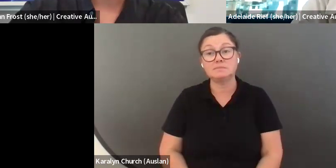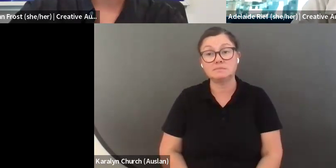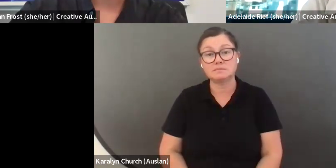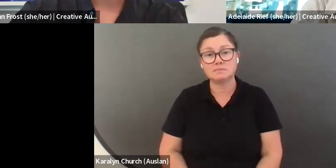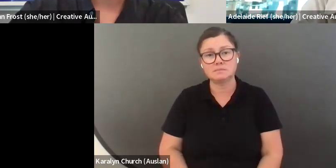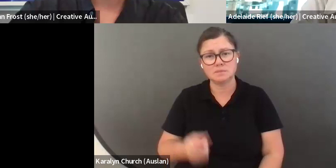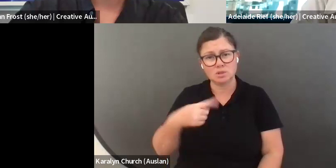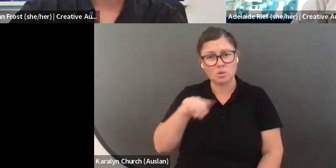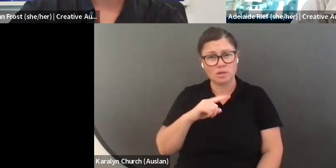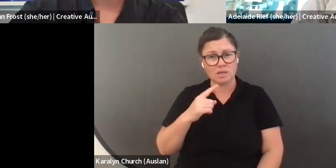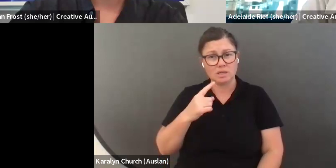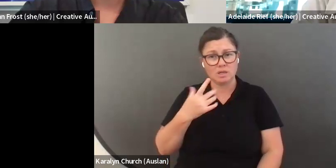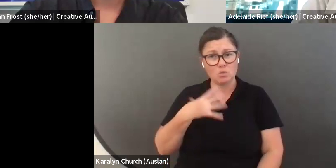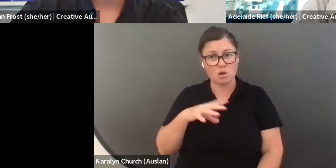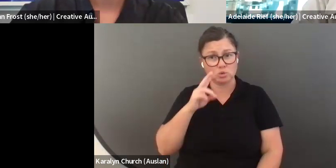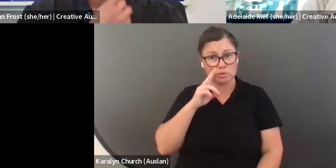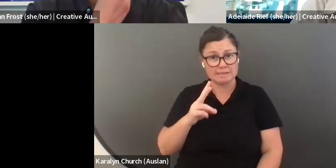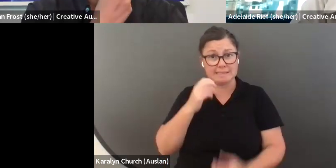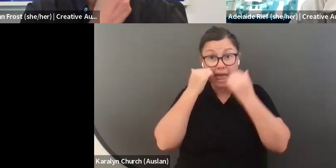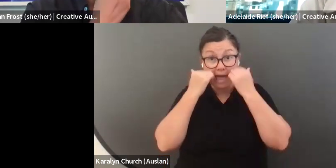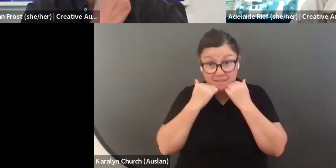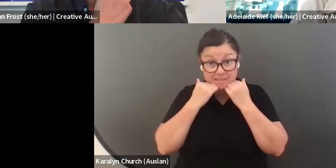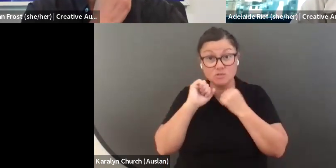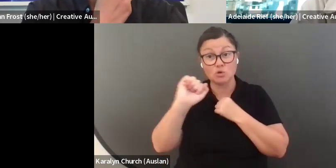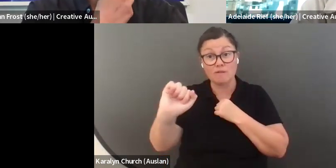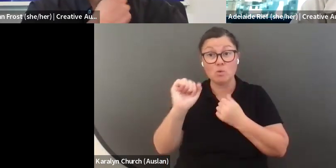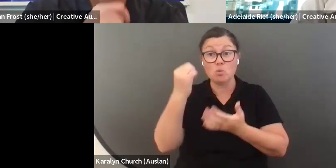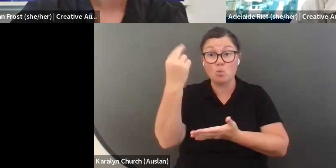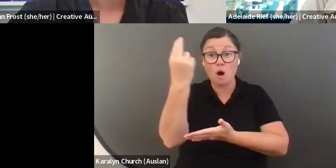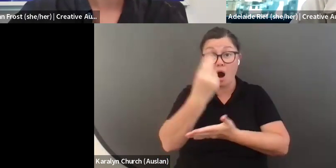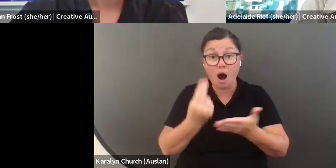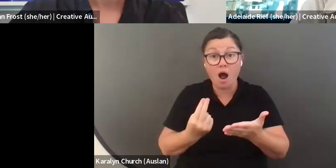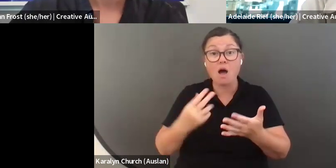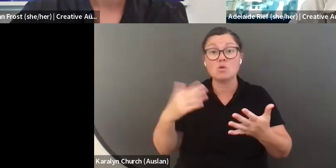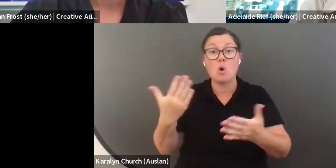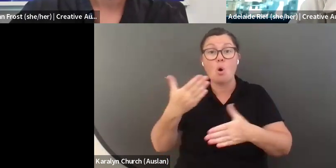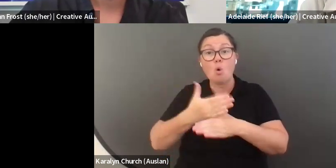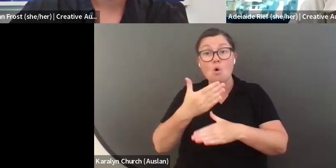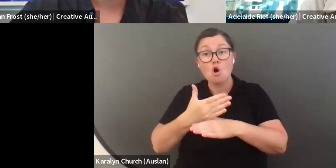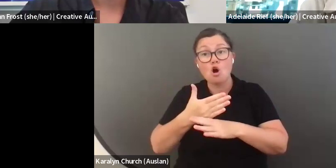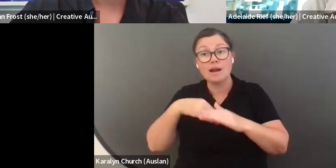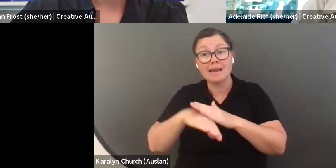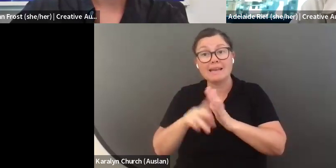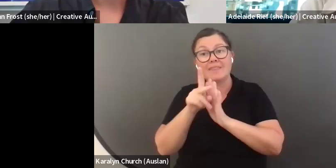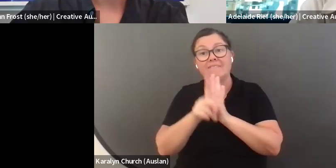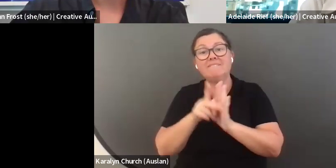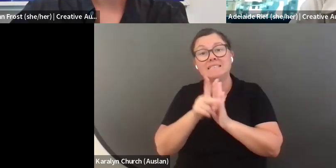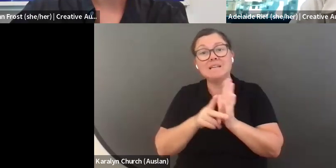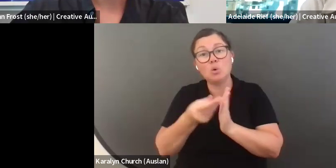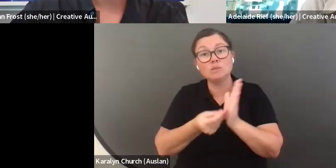Do we want to see evidence of your arts prac this or your work in the video submission for that first question?